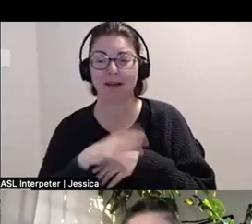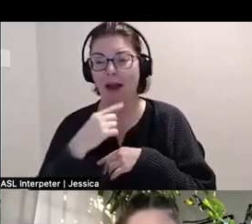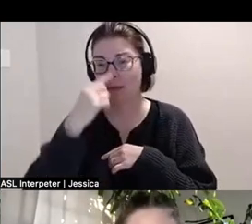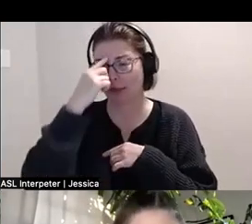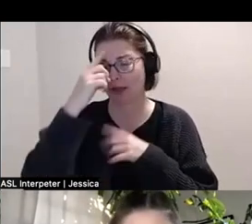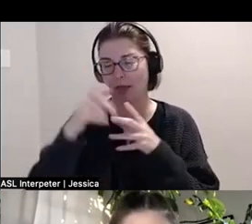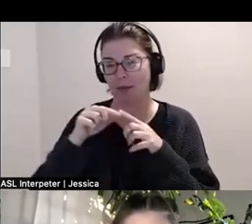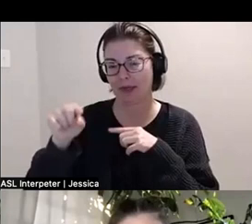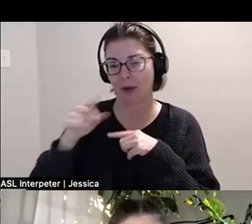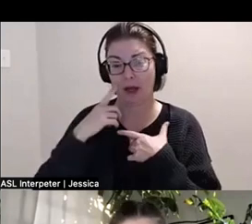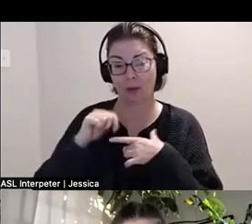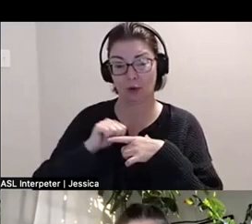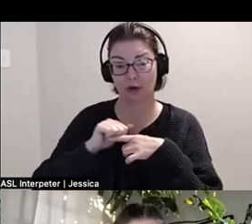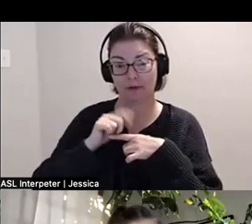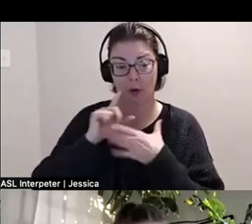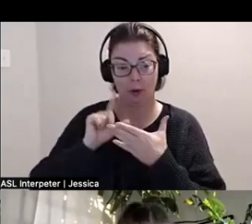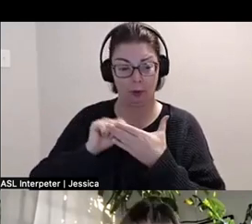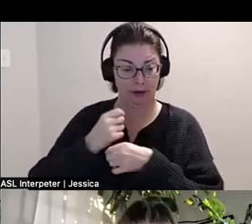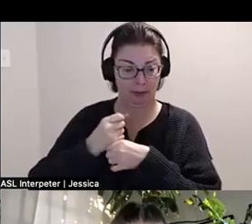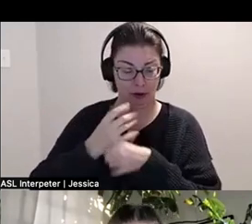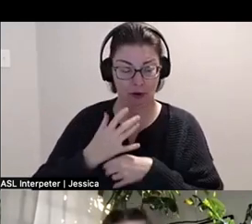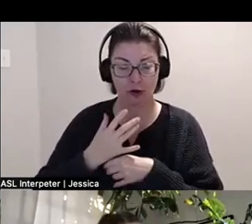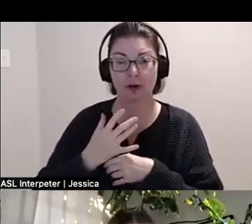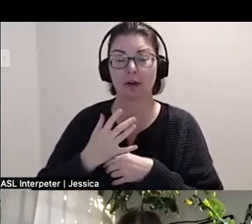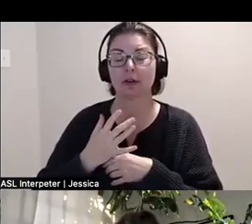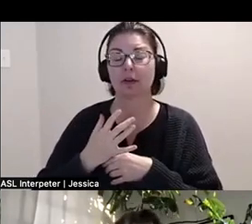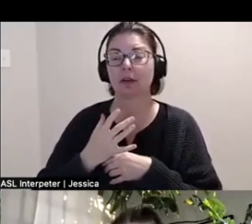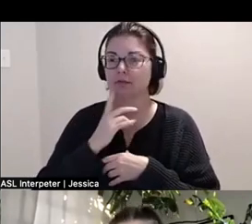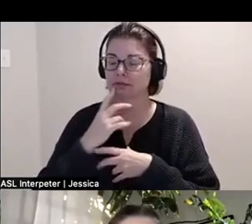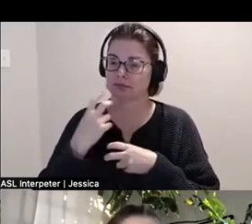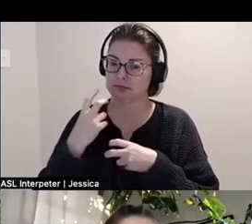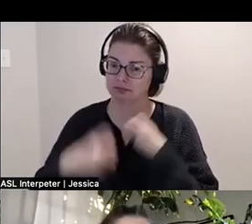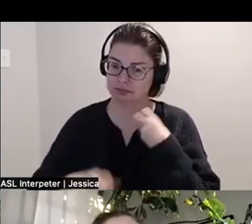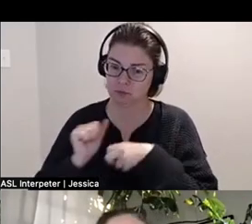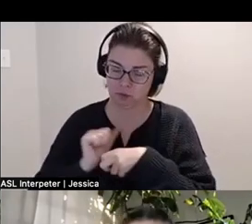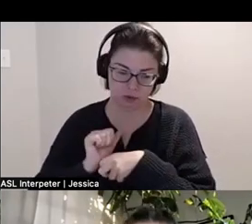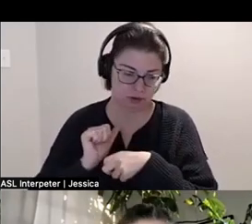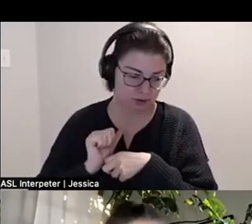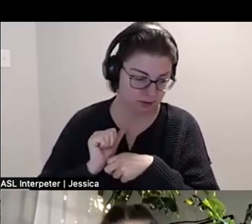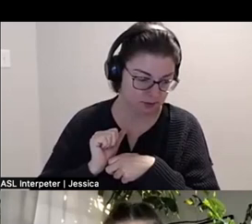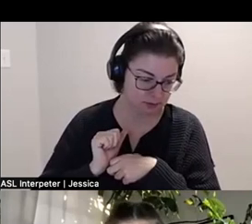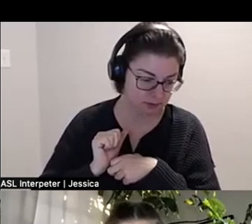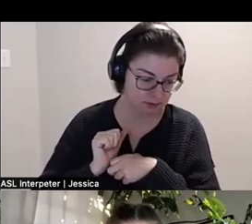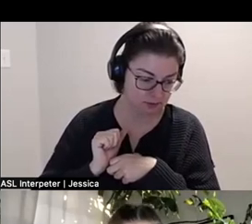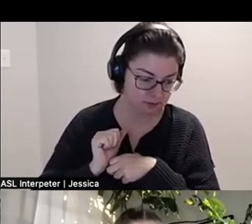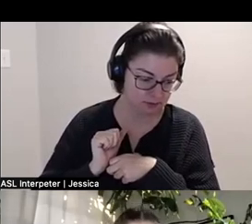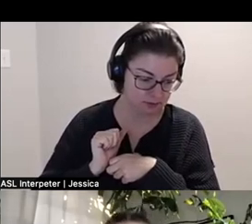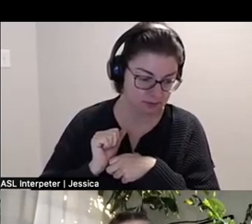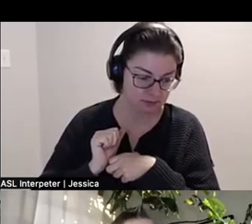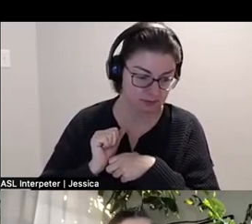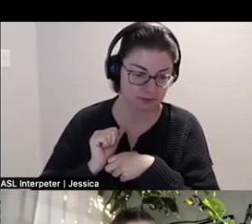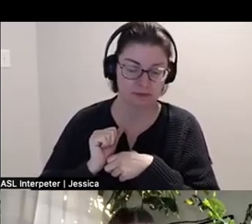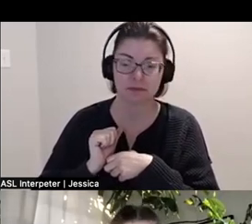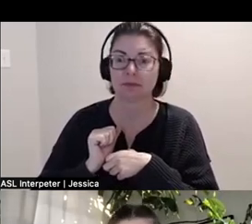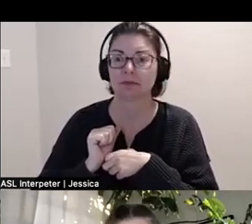as a printmaker, which is a incredibly physically demanding laborious process that I happen to really love